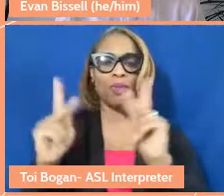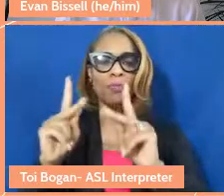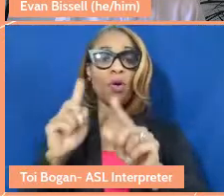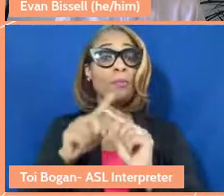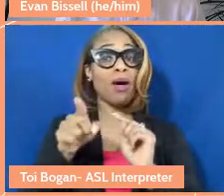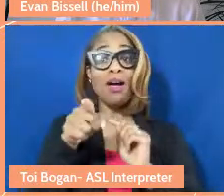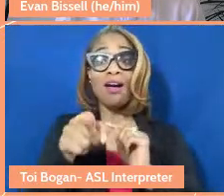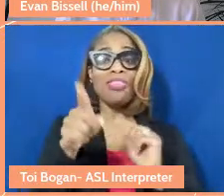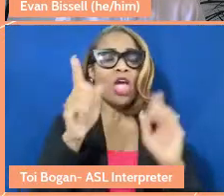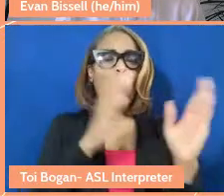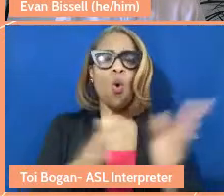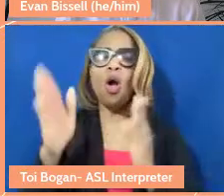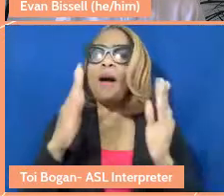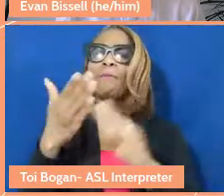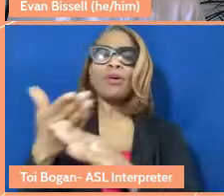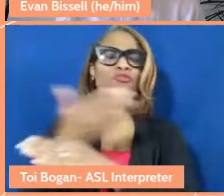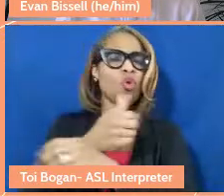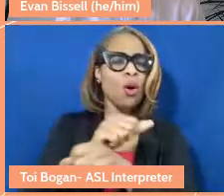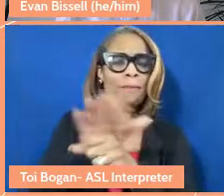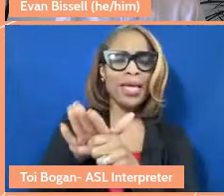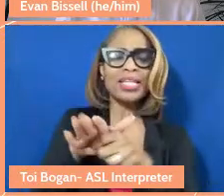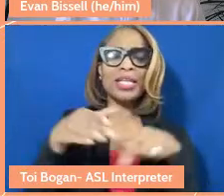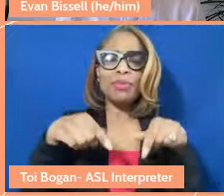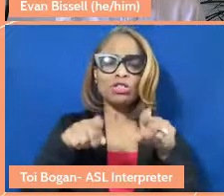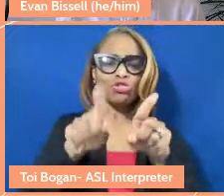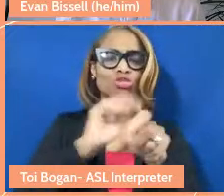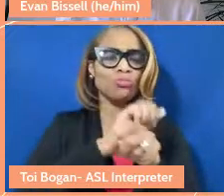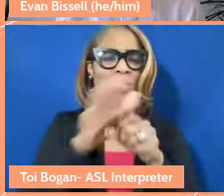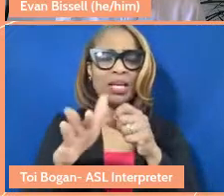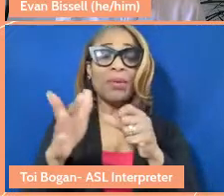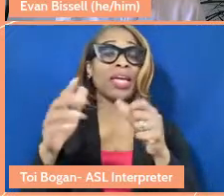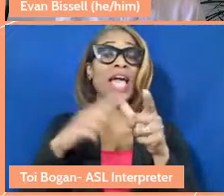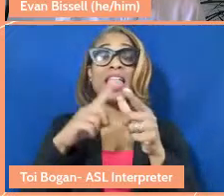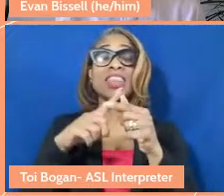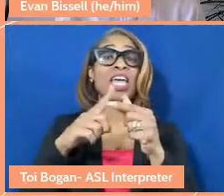before the pandemic, during the pandemic and they will continue to organize after. And I think